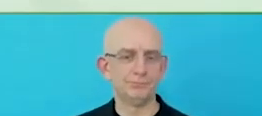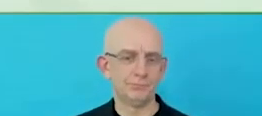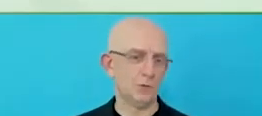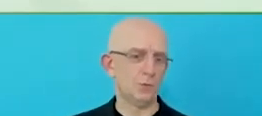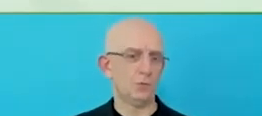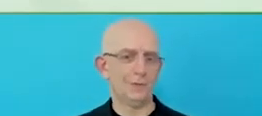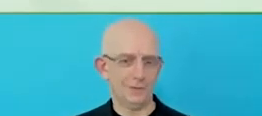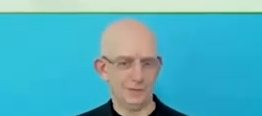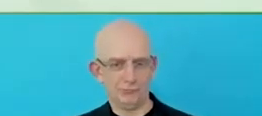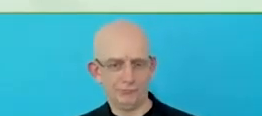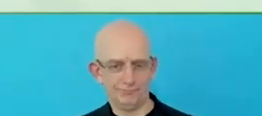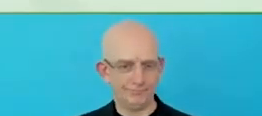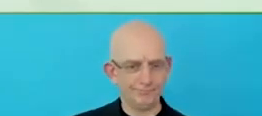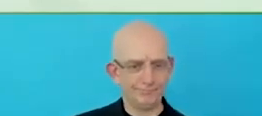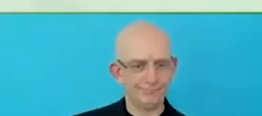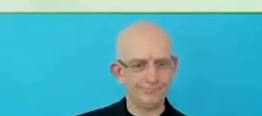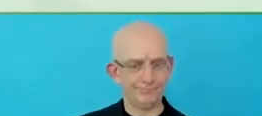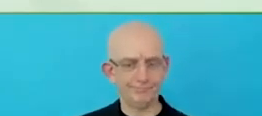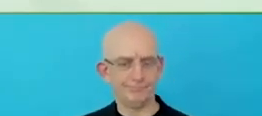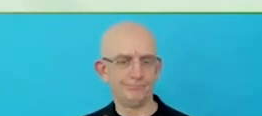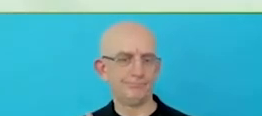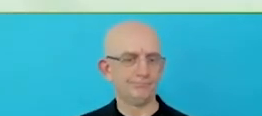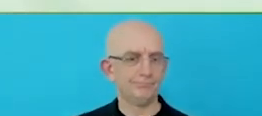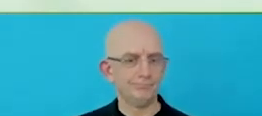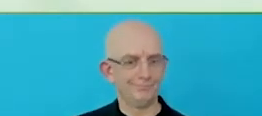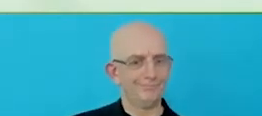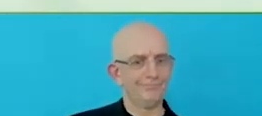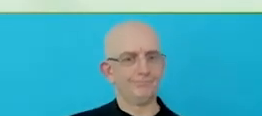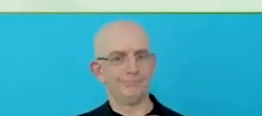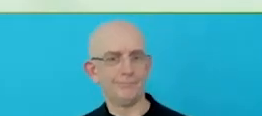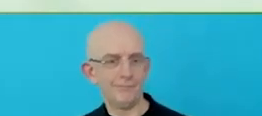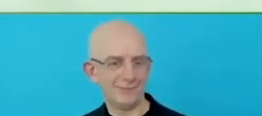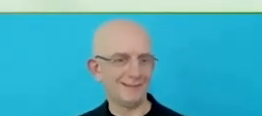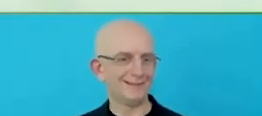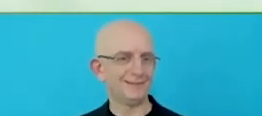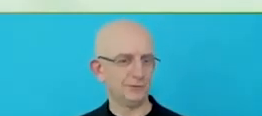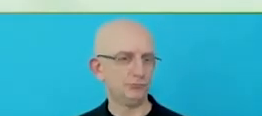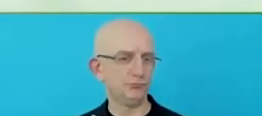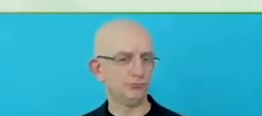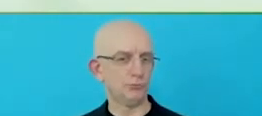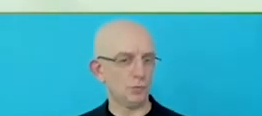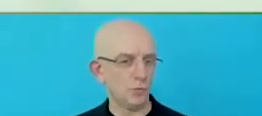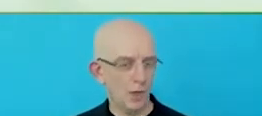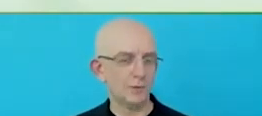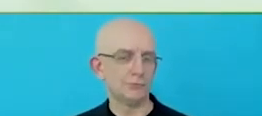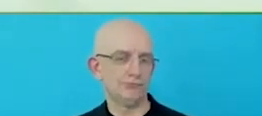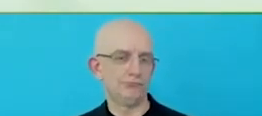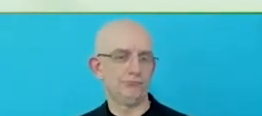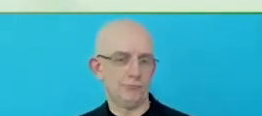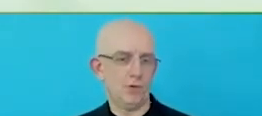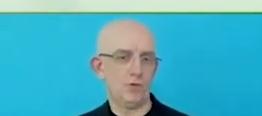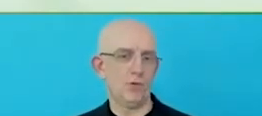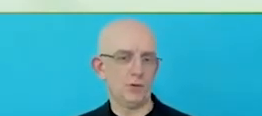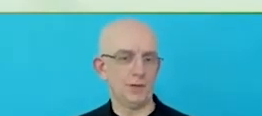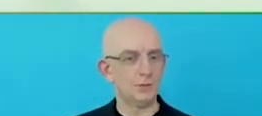Those values, guided the way that our business operates. It guides the way we interact with our partners and we really